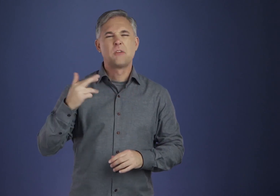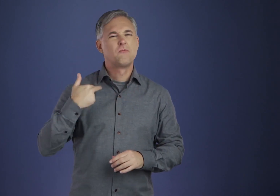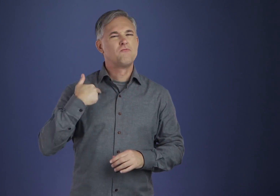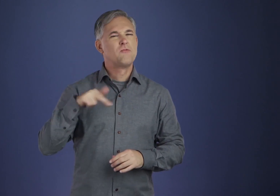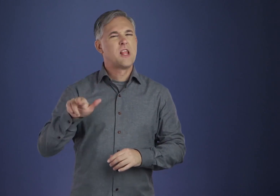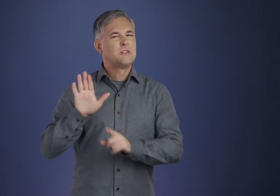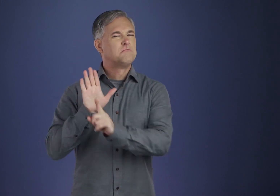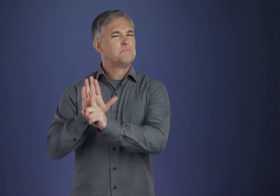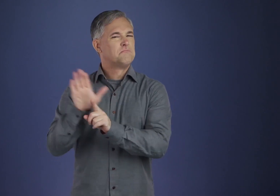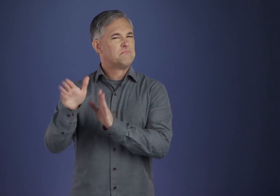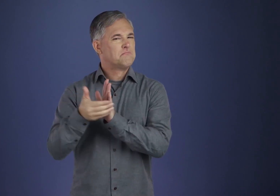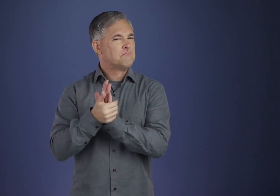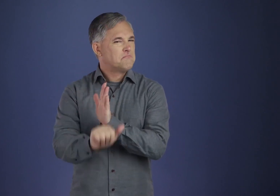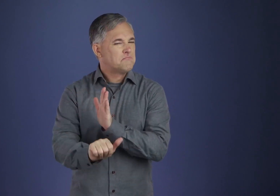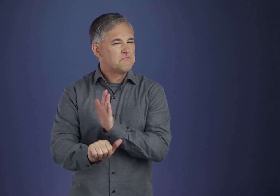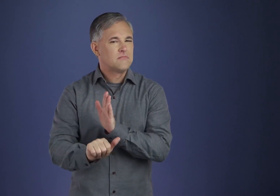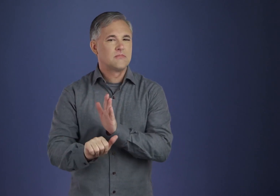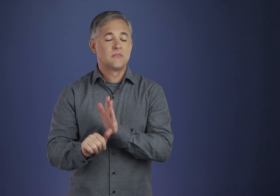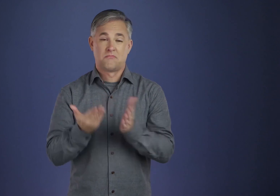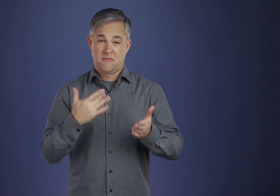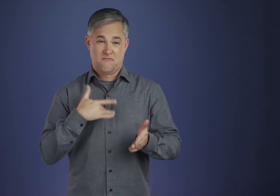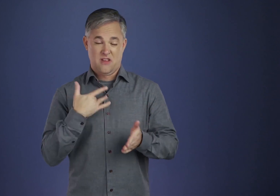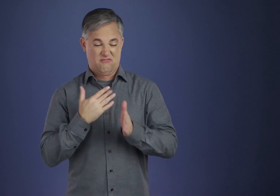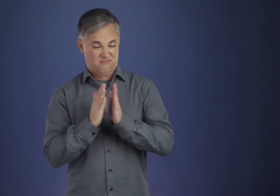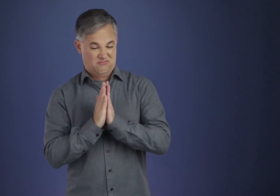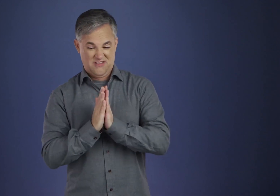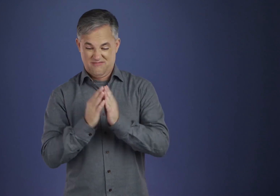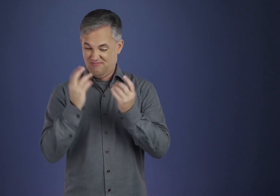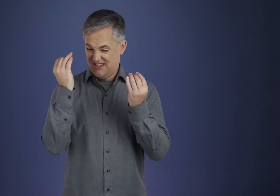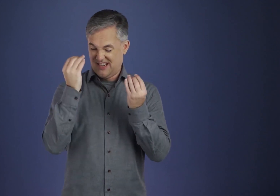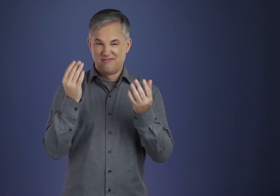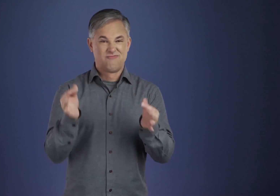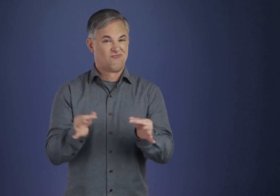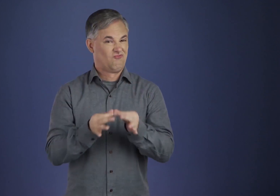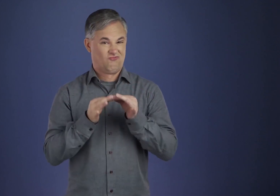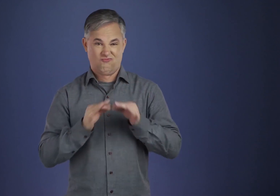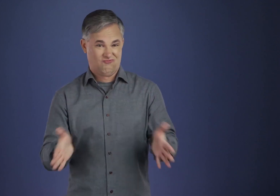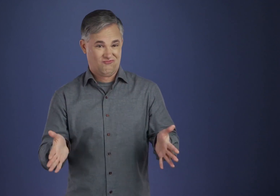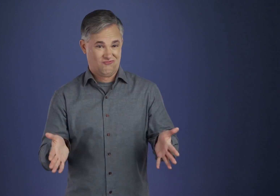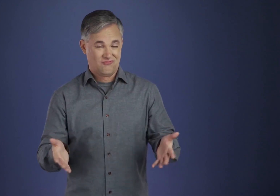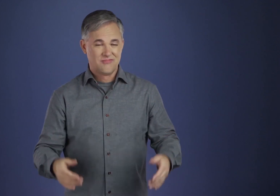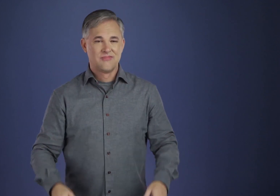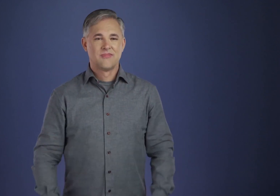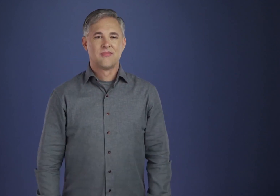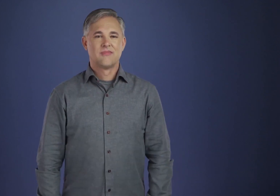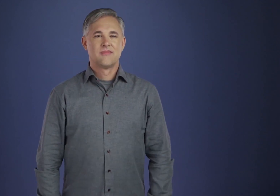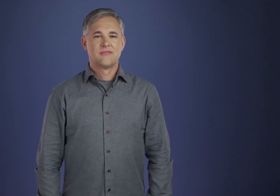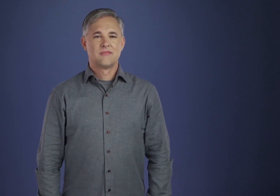from which we may hope to get a secondhand benefit. Or perhaps we don't believe in these things at all.